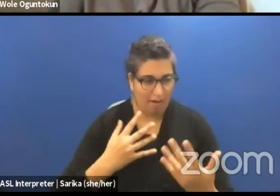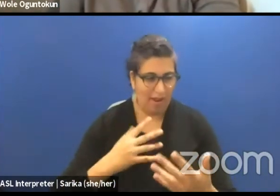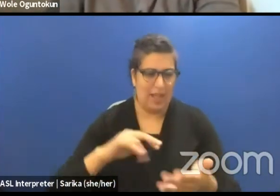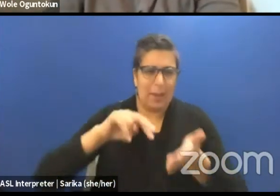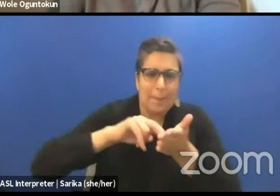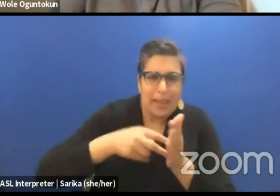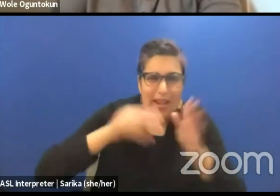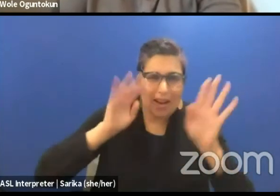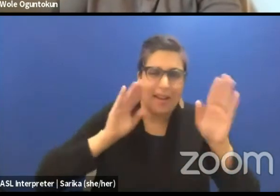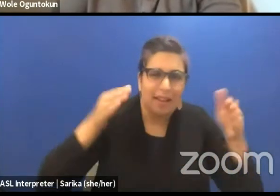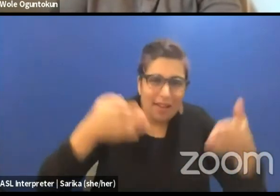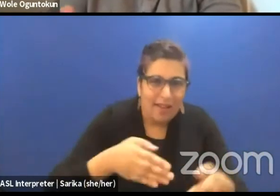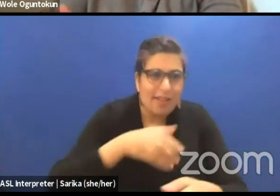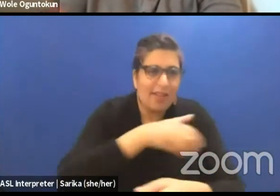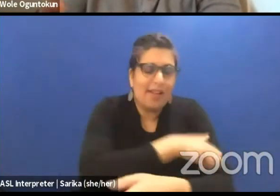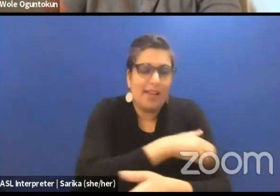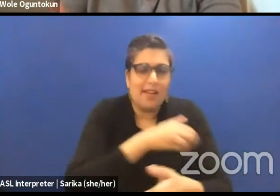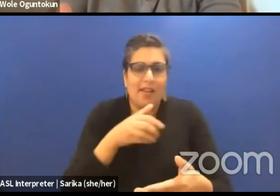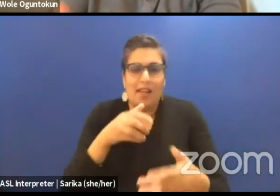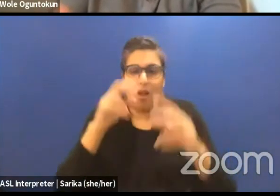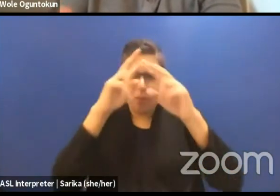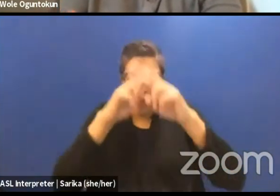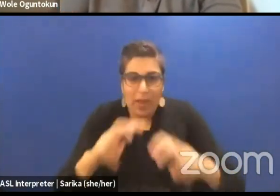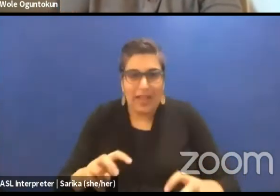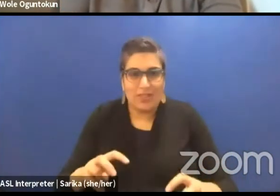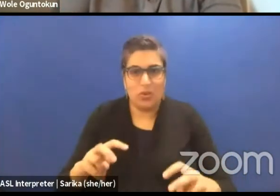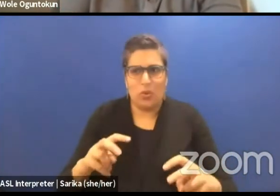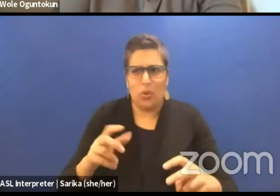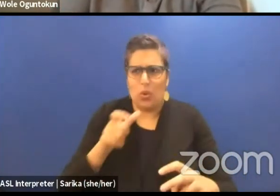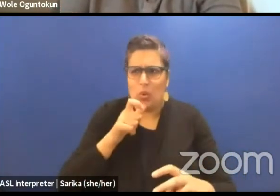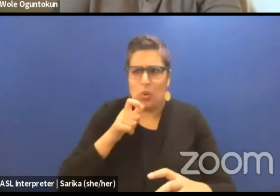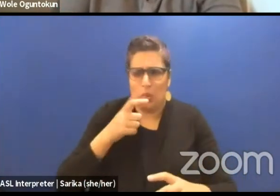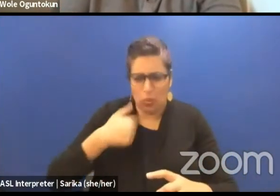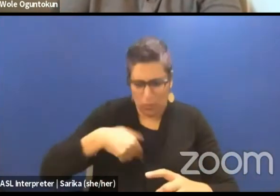of knowing who we are and speaking what we know